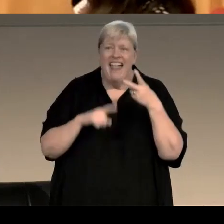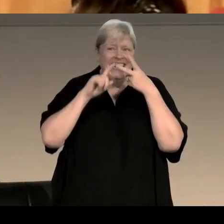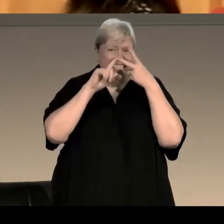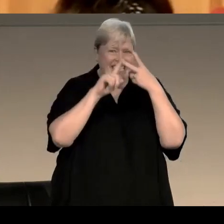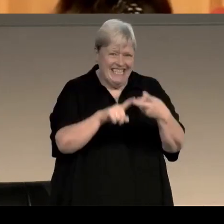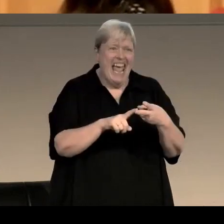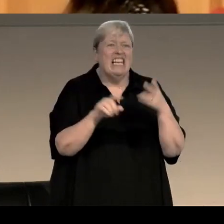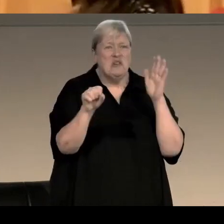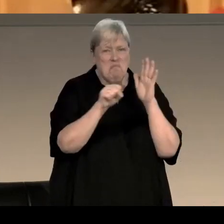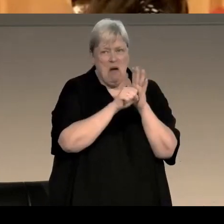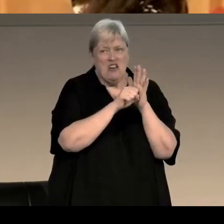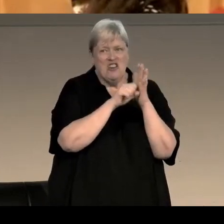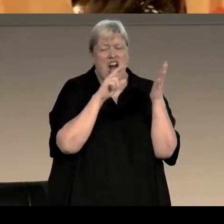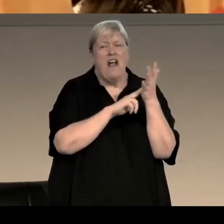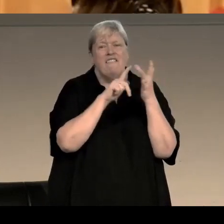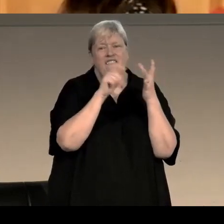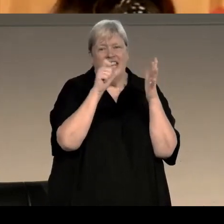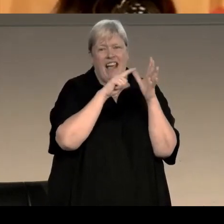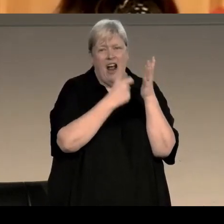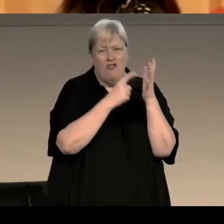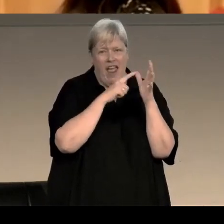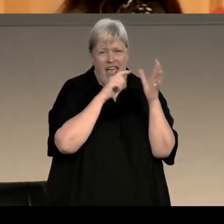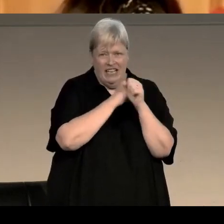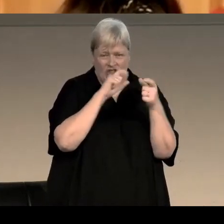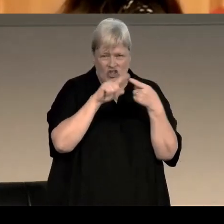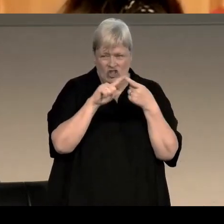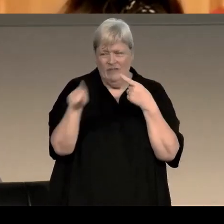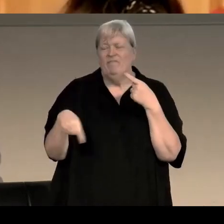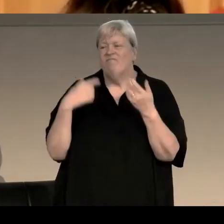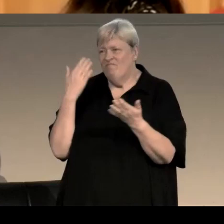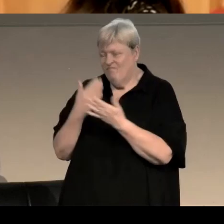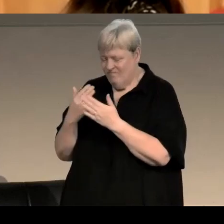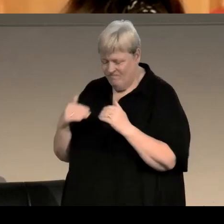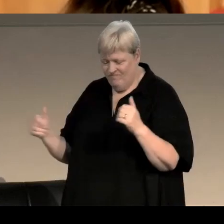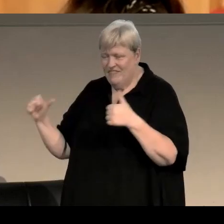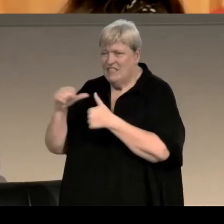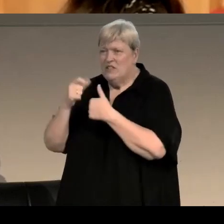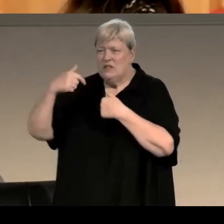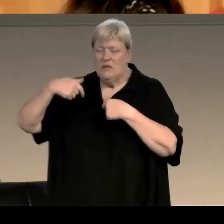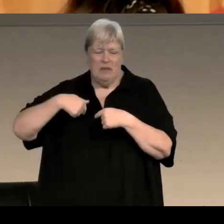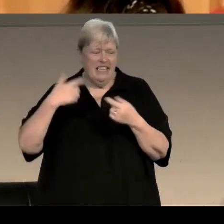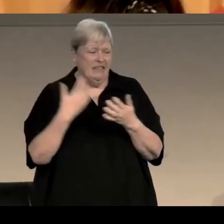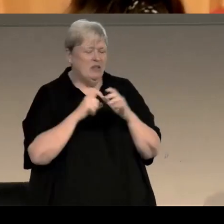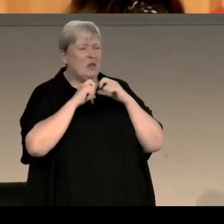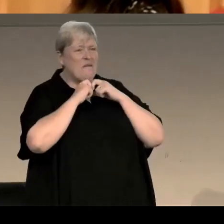So I've got to ventriloquise not just Agatha Christie, but Leonard Clement the vicar of Mary Mead,